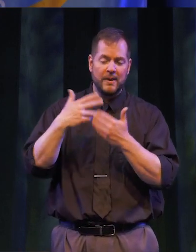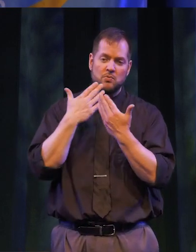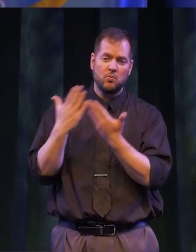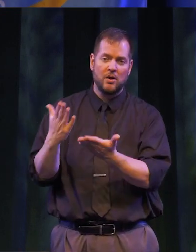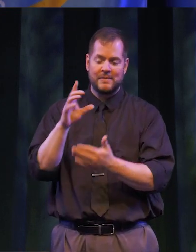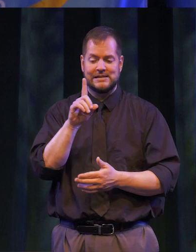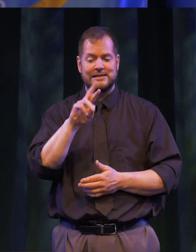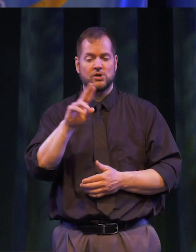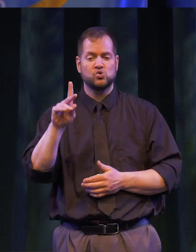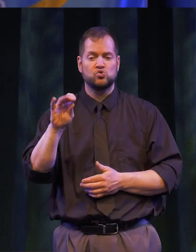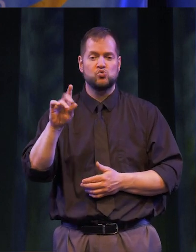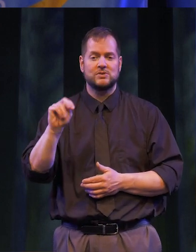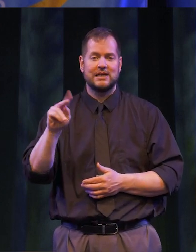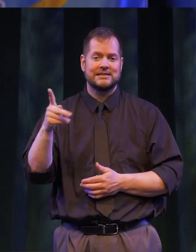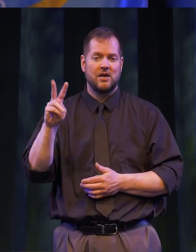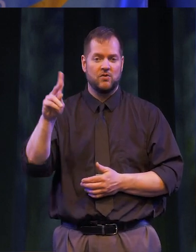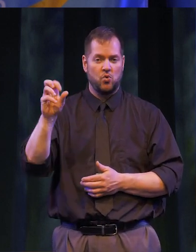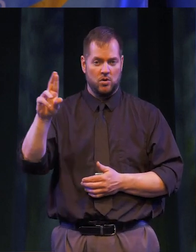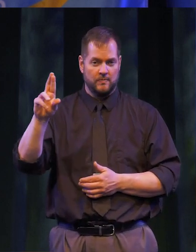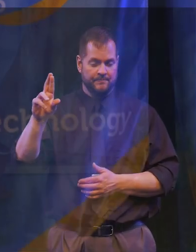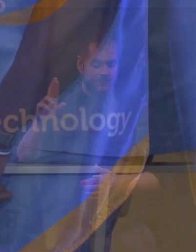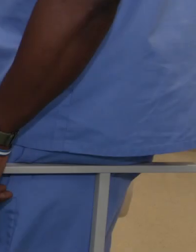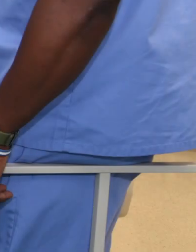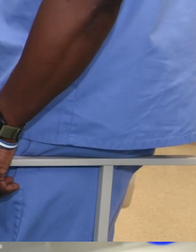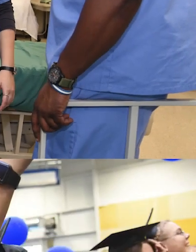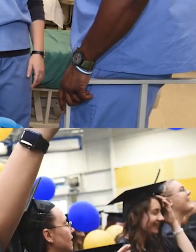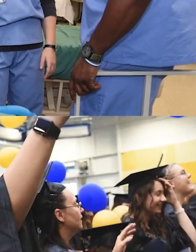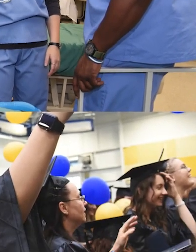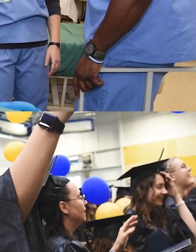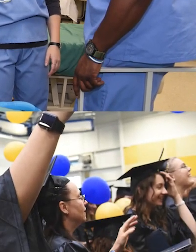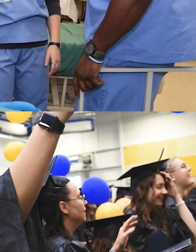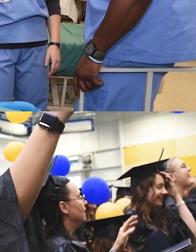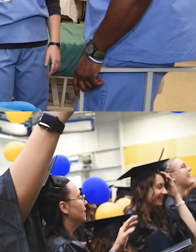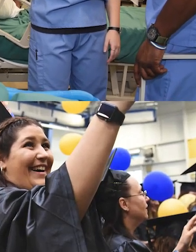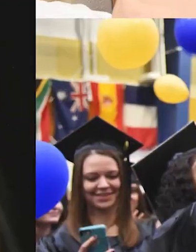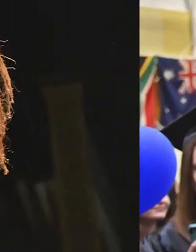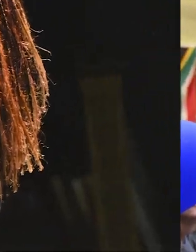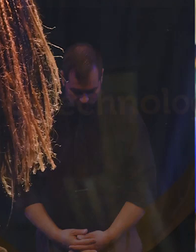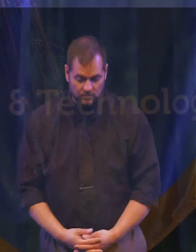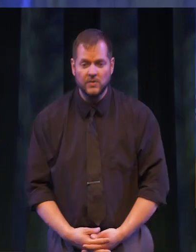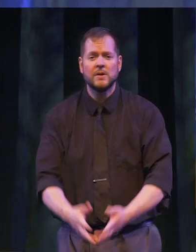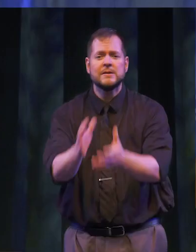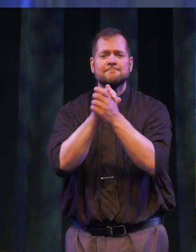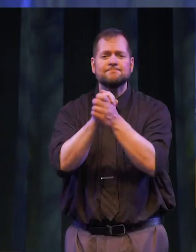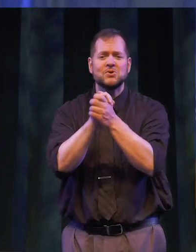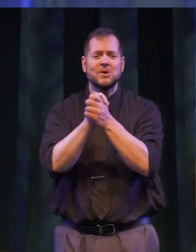PLEASE JOIN ME IN WELCOMING DR. SUSAN SALVADOR.